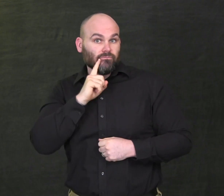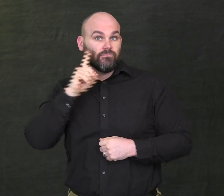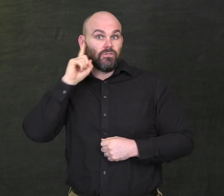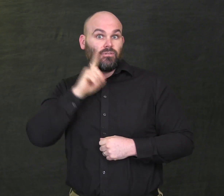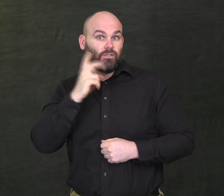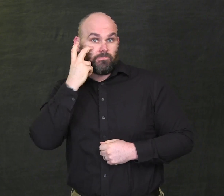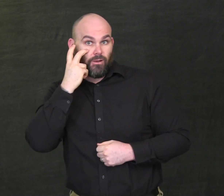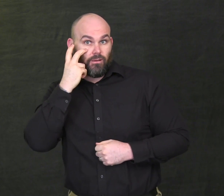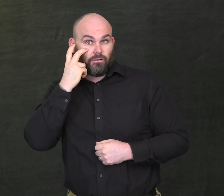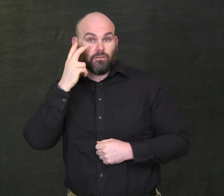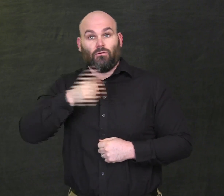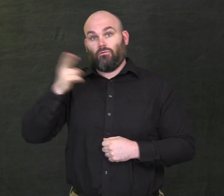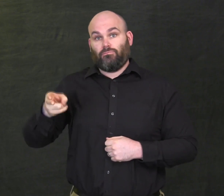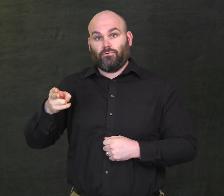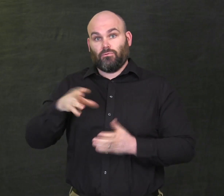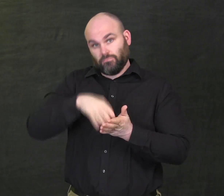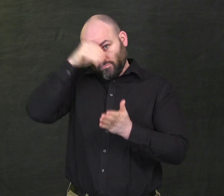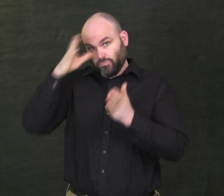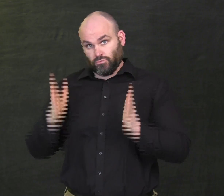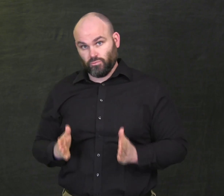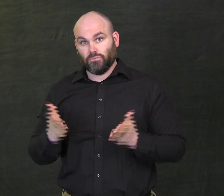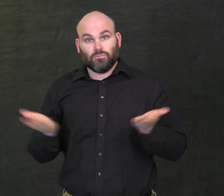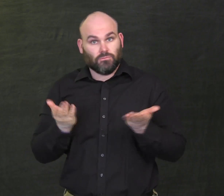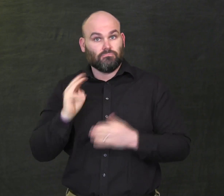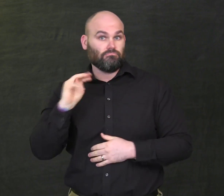who are Deaf, DeafBlind and Hard of Hearing.”